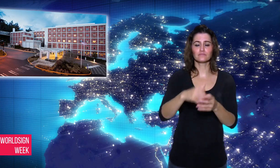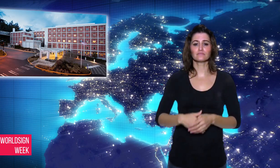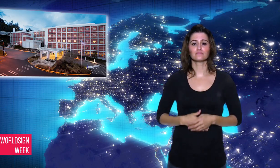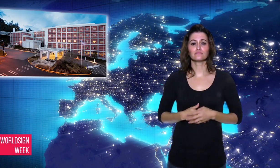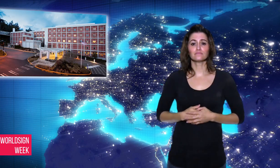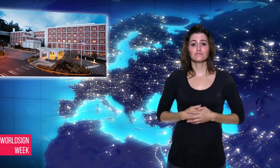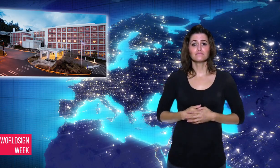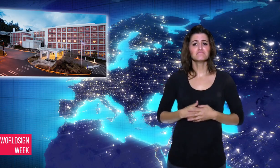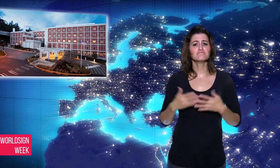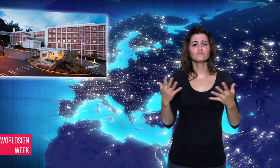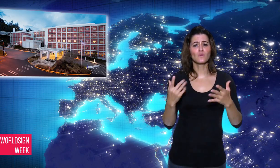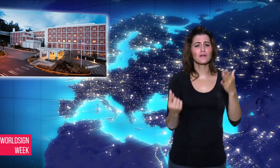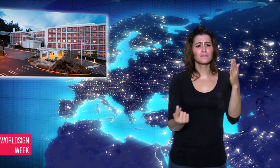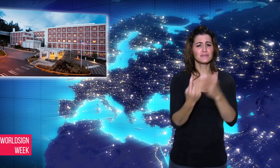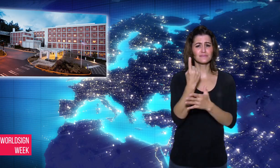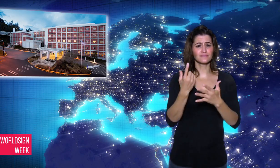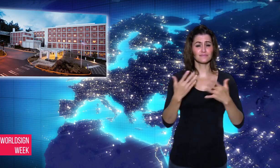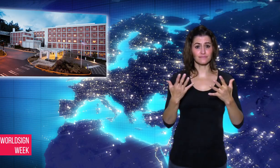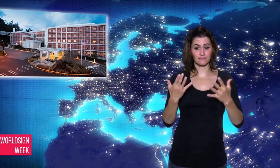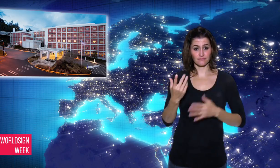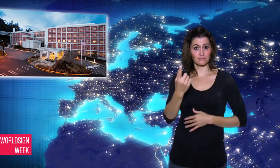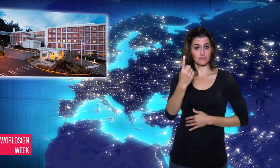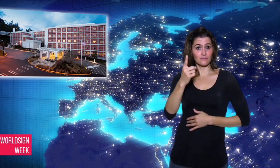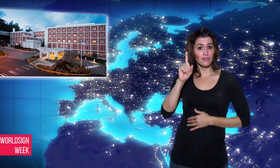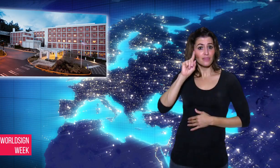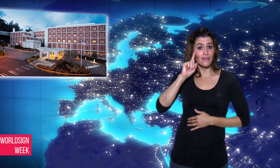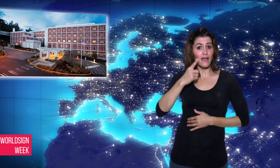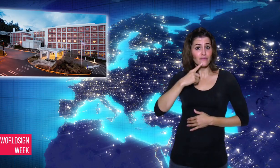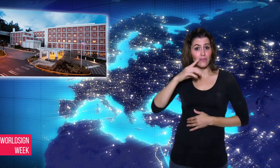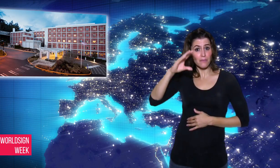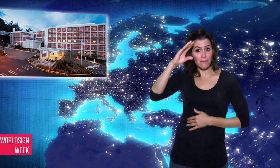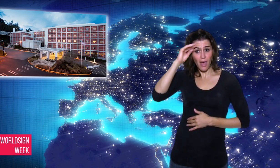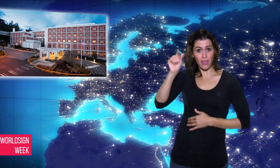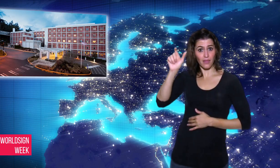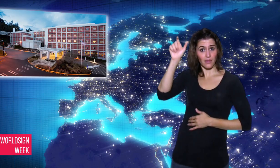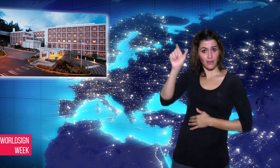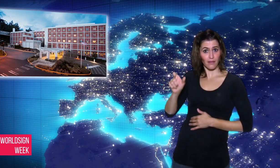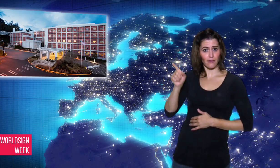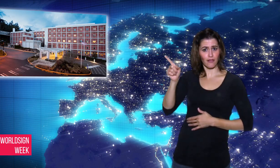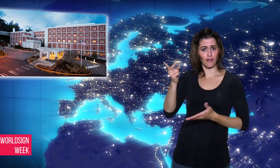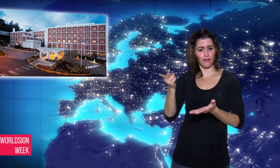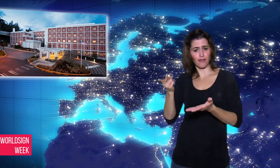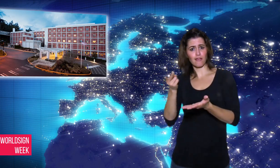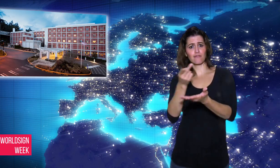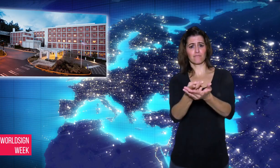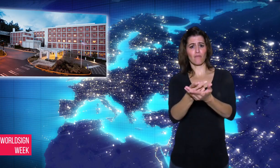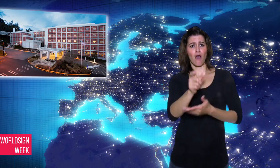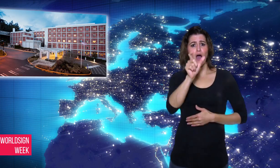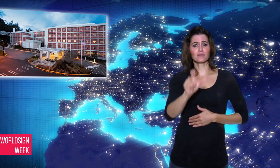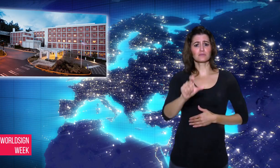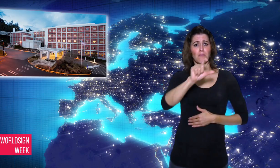spinal cord surgery.